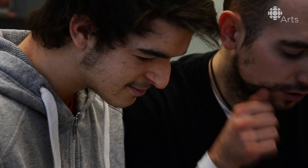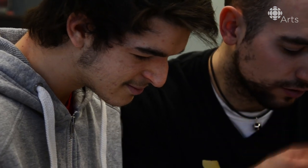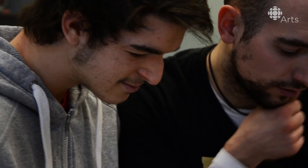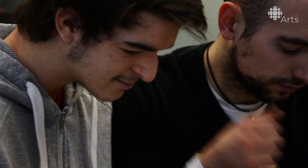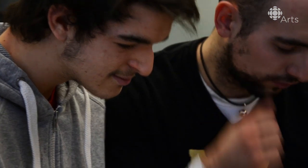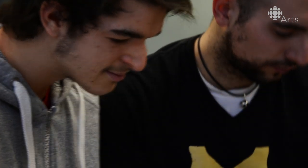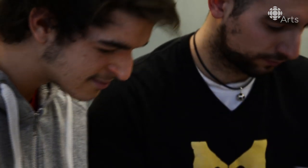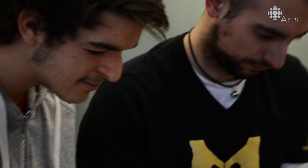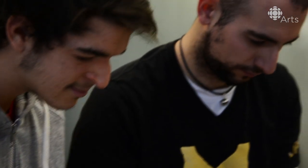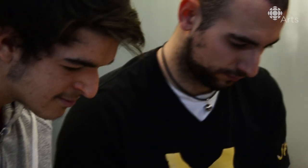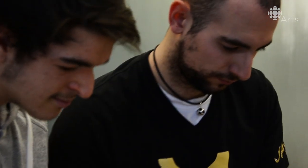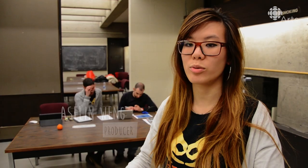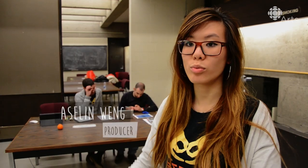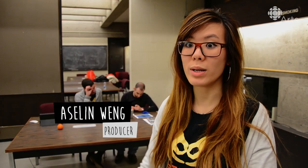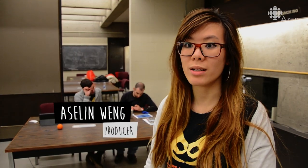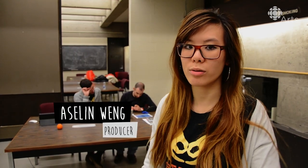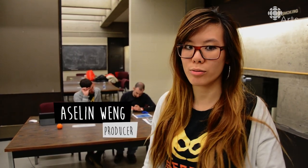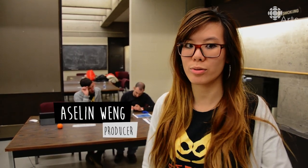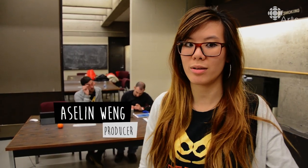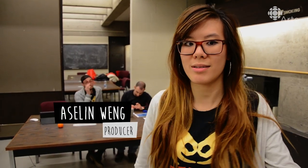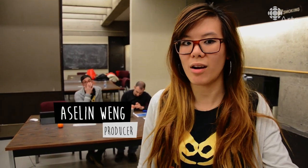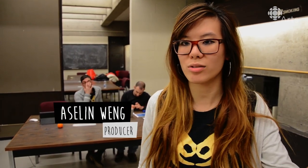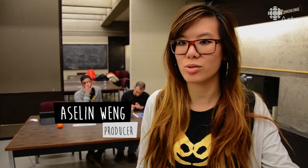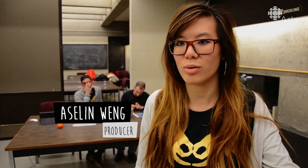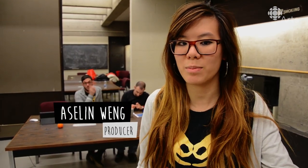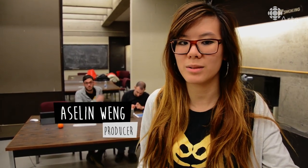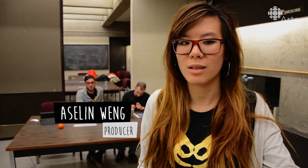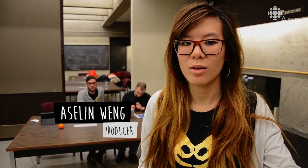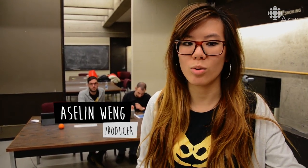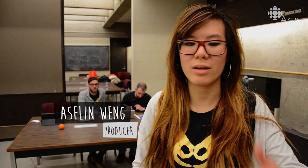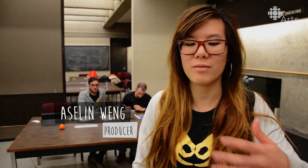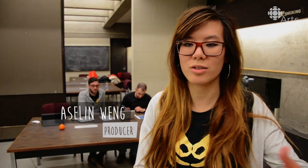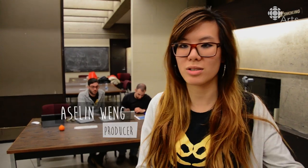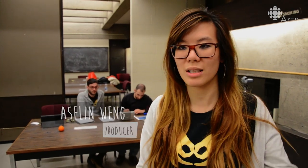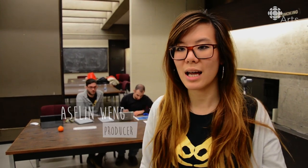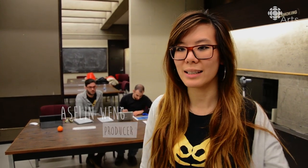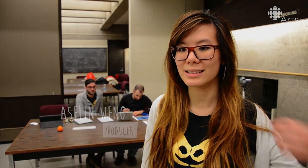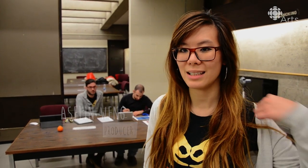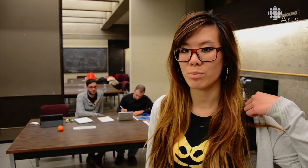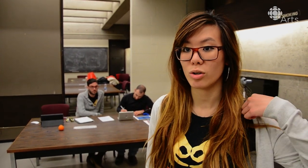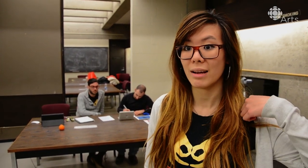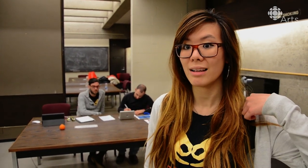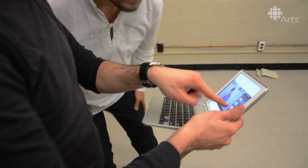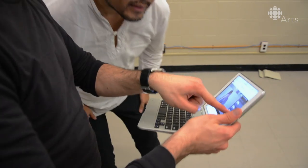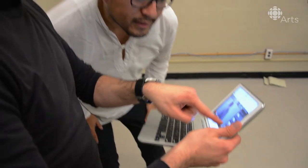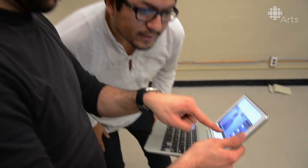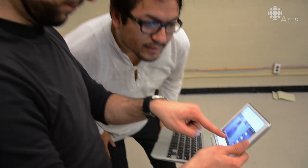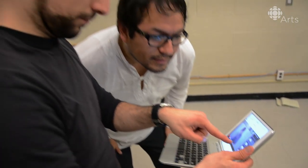So, for them to read through the entire script, or even just the lines in pure English, some of them,